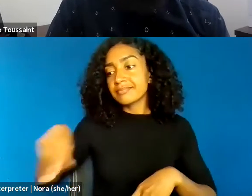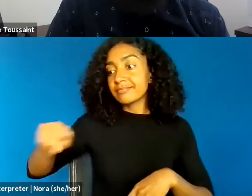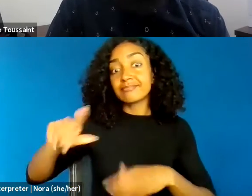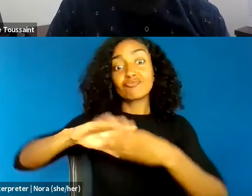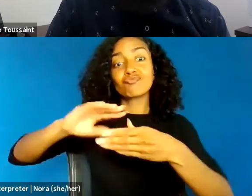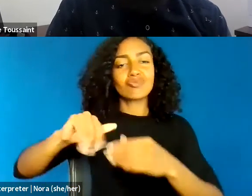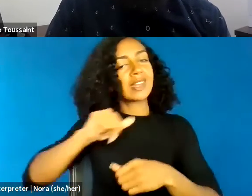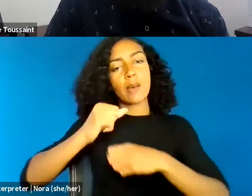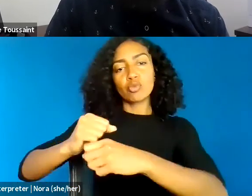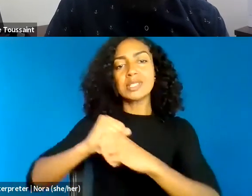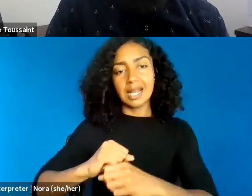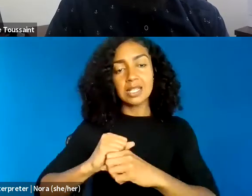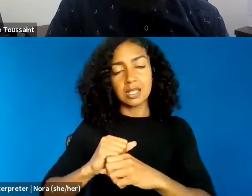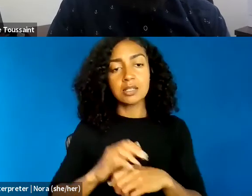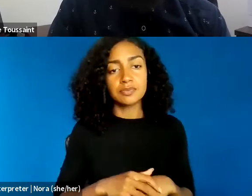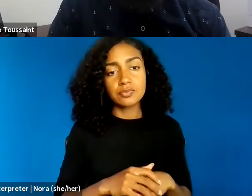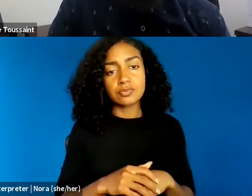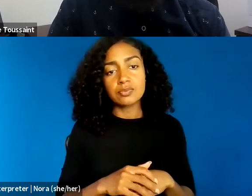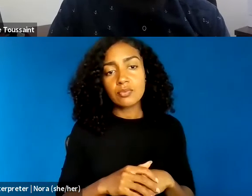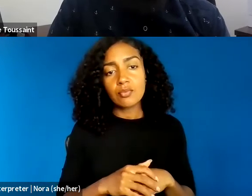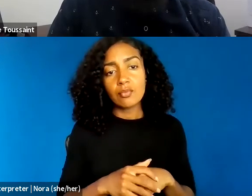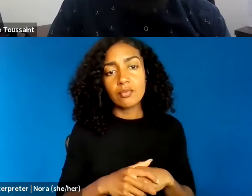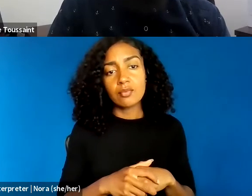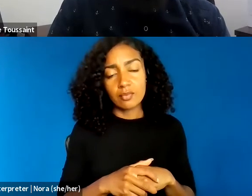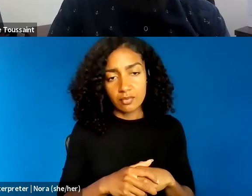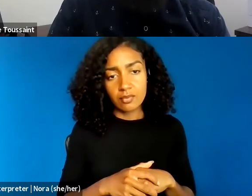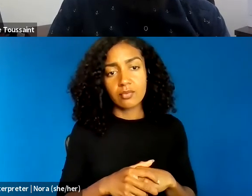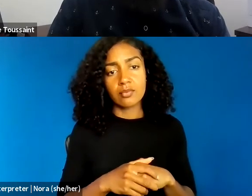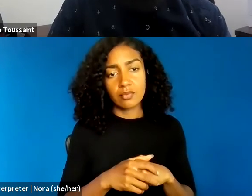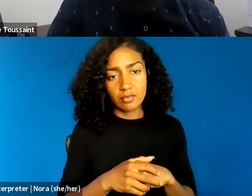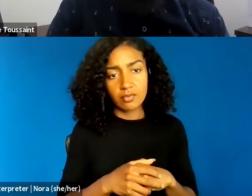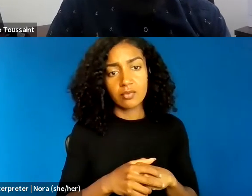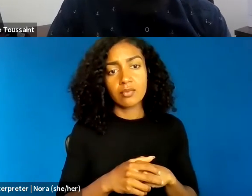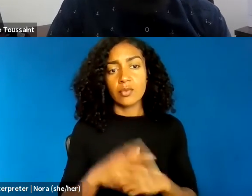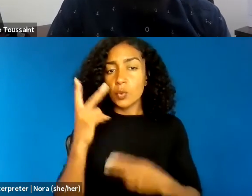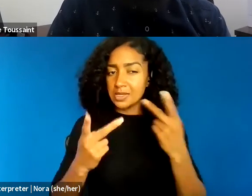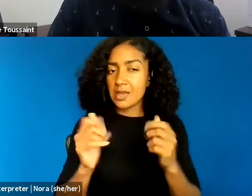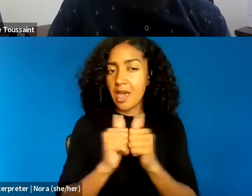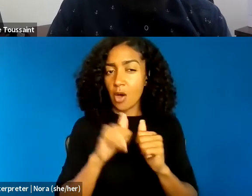reveals the misplaced focus of the fighting words doctrine, or the First Amendment more generally,